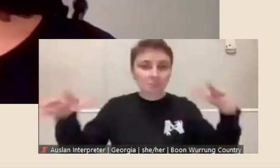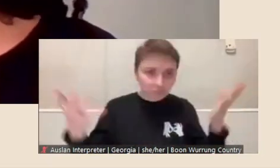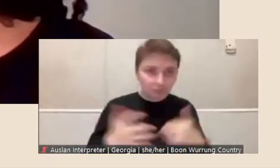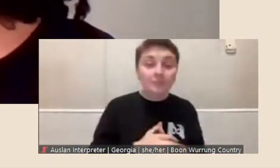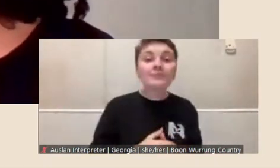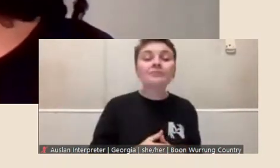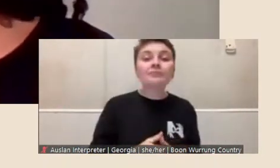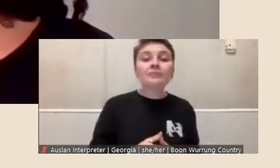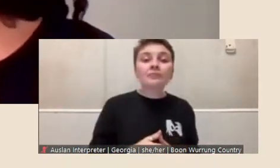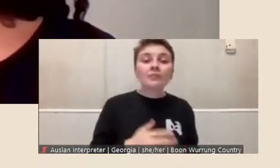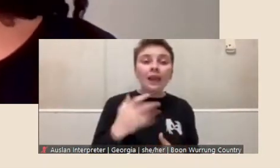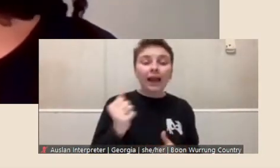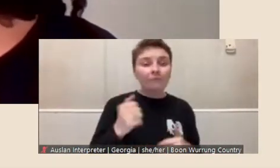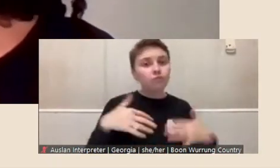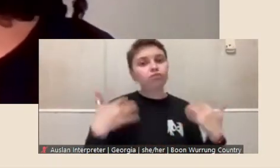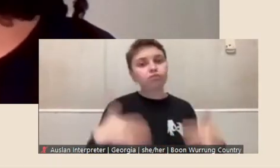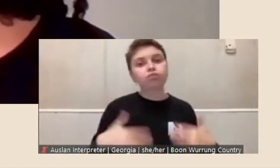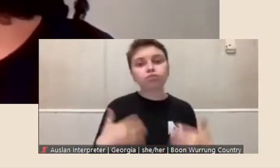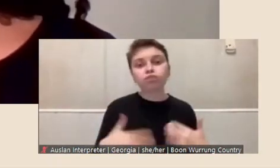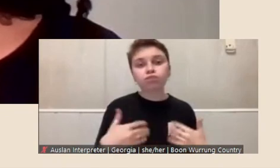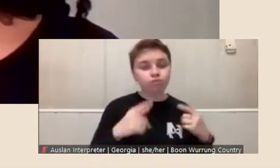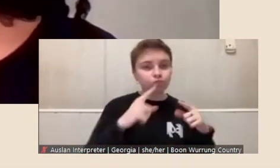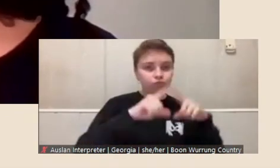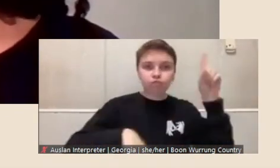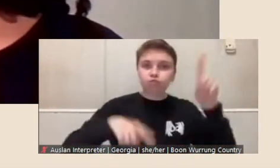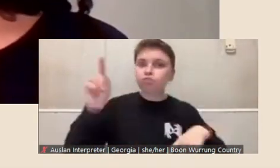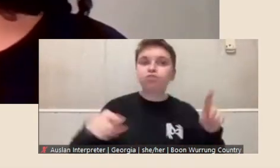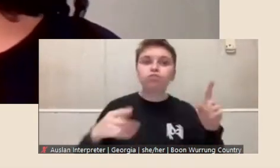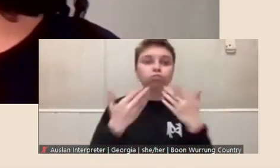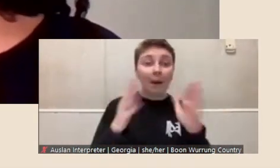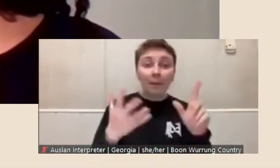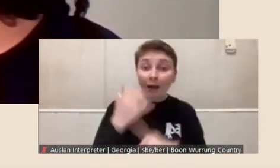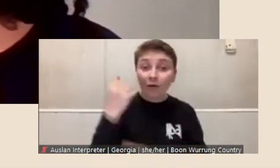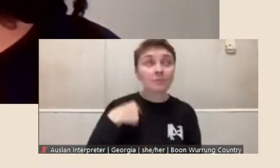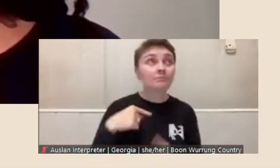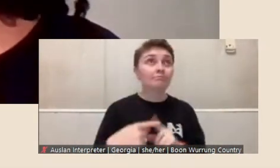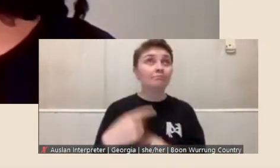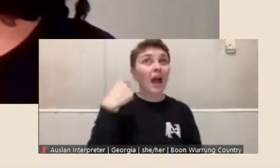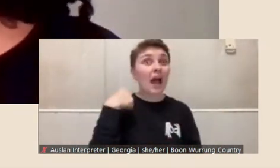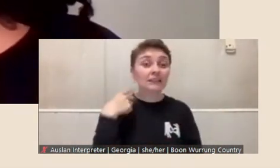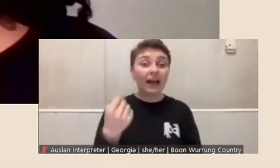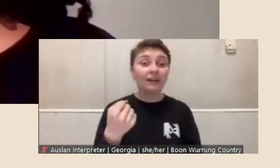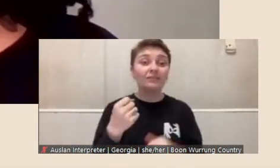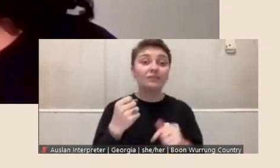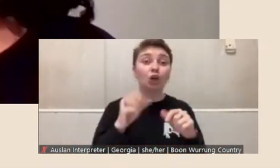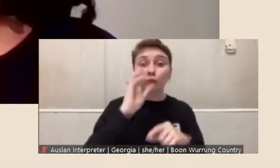incredible range of public outcomes, we've had vaudeville circus shows at the Library,